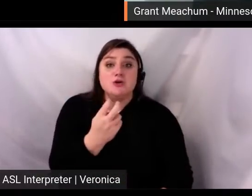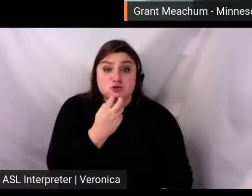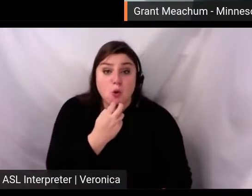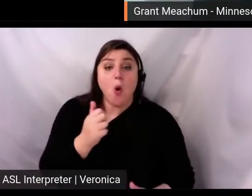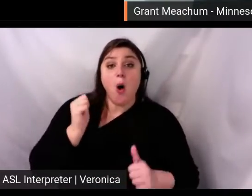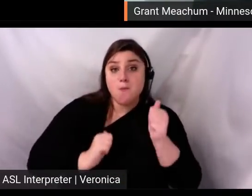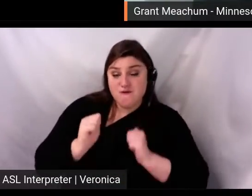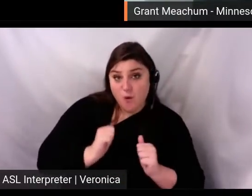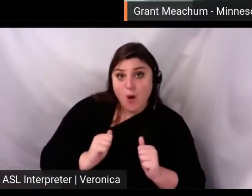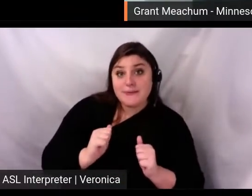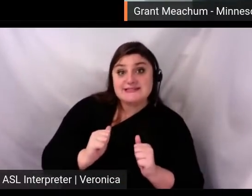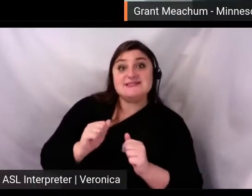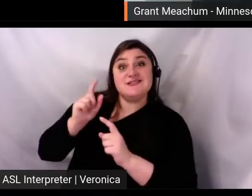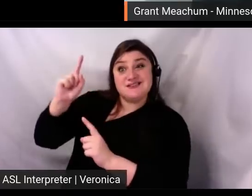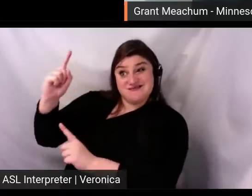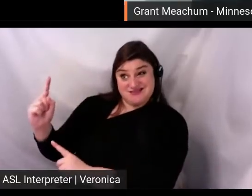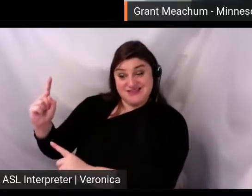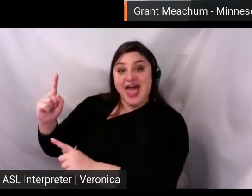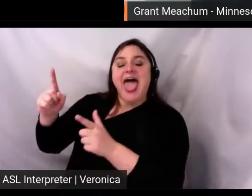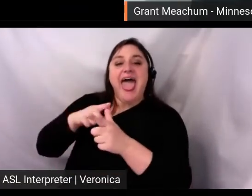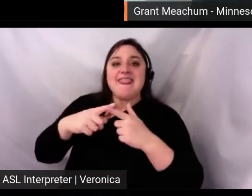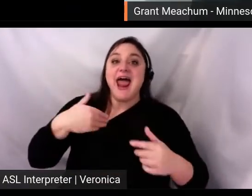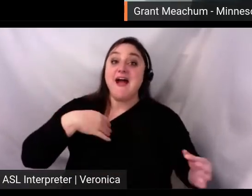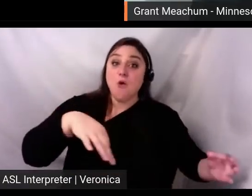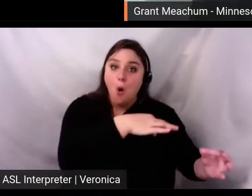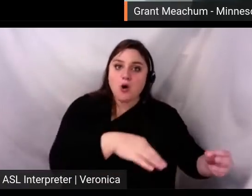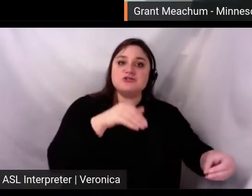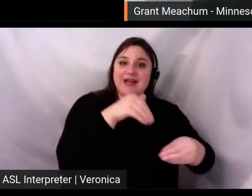Minnesota. The piece that we chose was the Nimrod movement from Edward